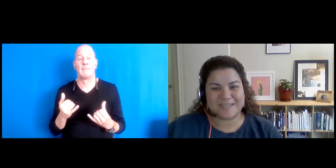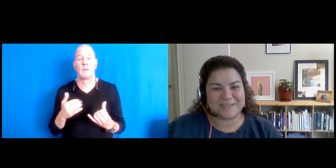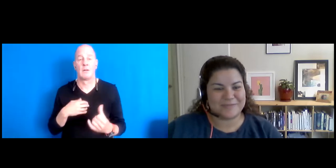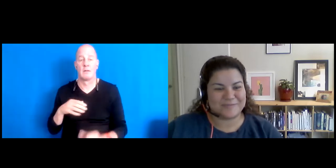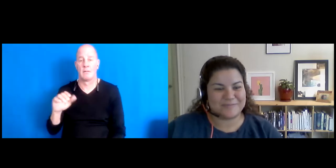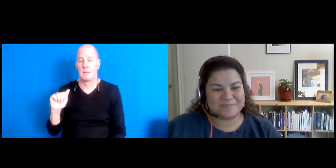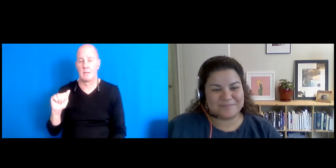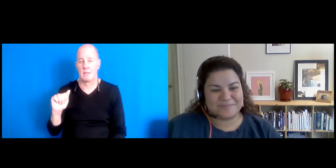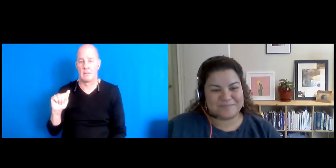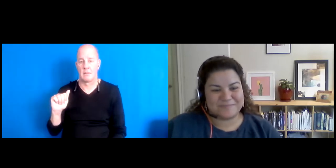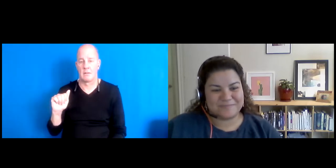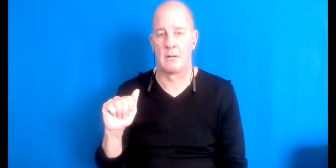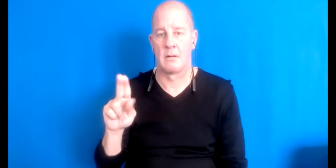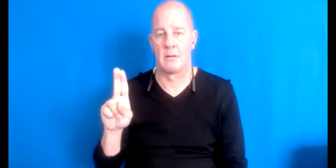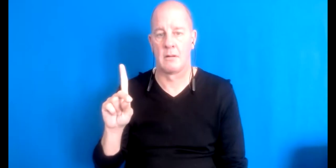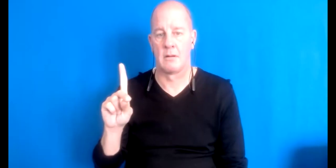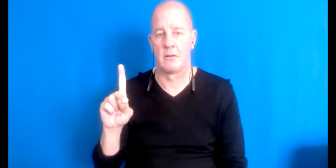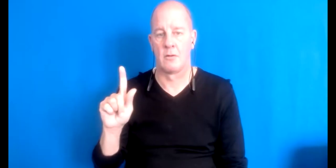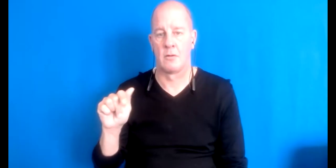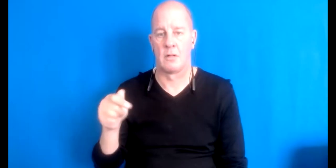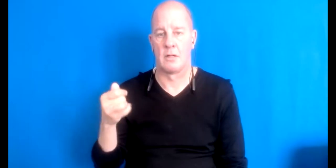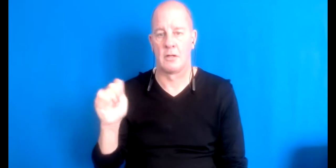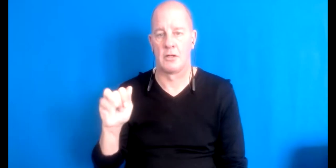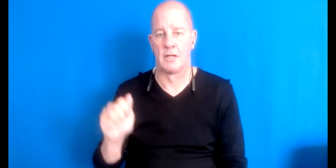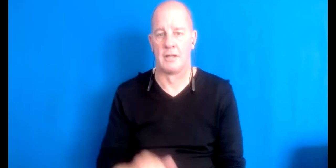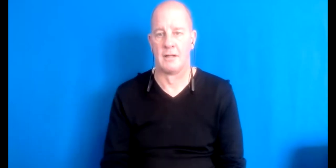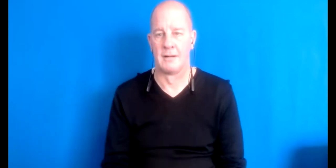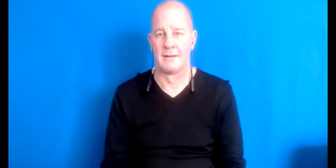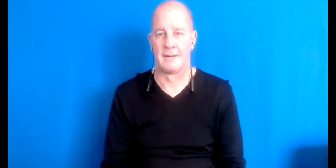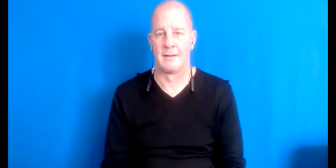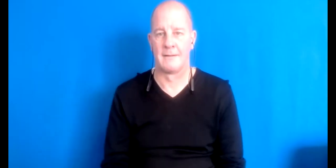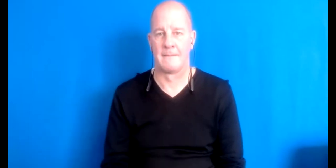16:08:22 Thank you. 16:08:26 Thank you.